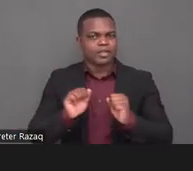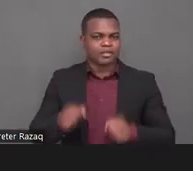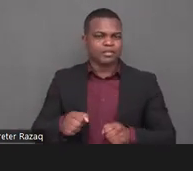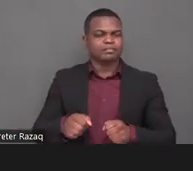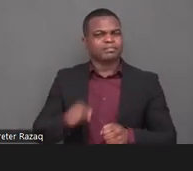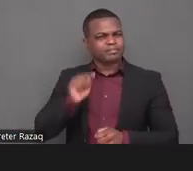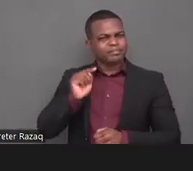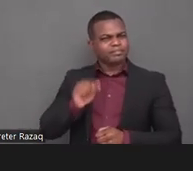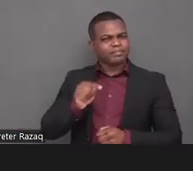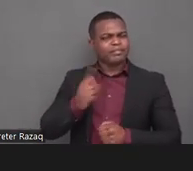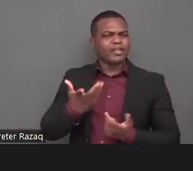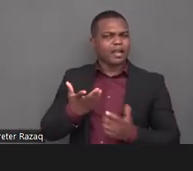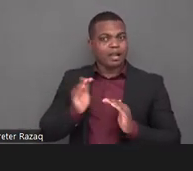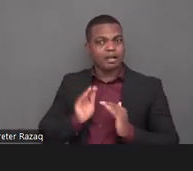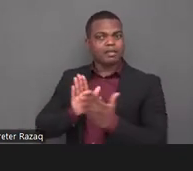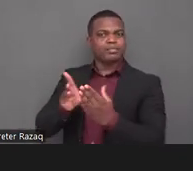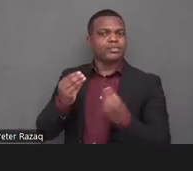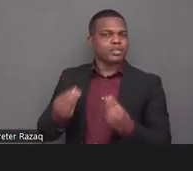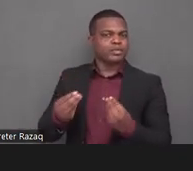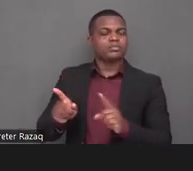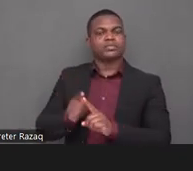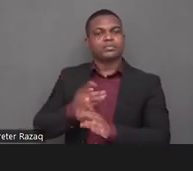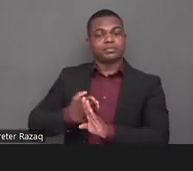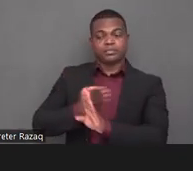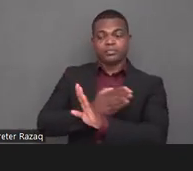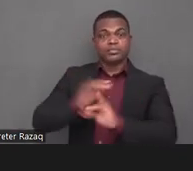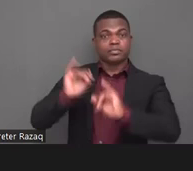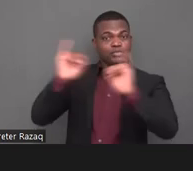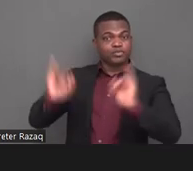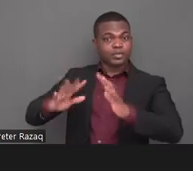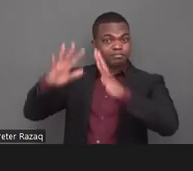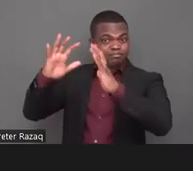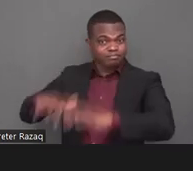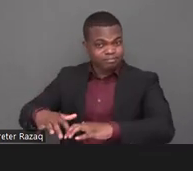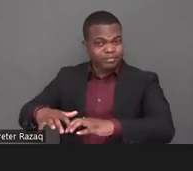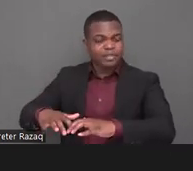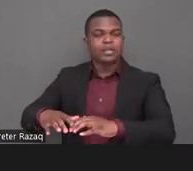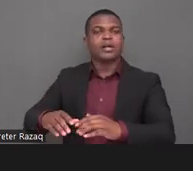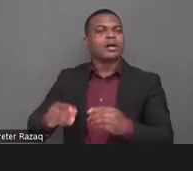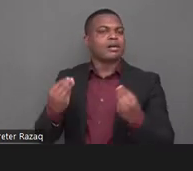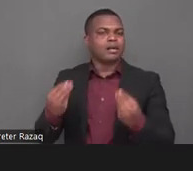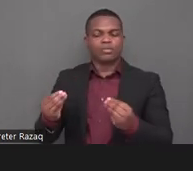those initiatives centered service providers or non-disabled family members and did not make